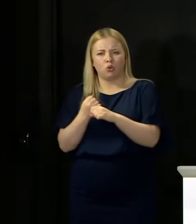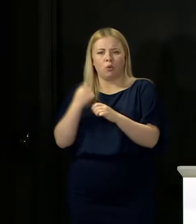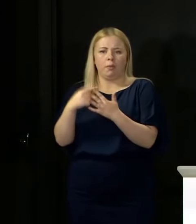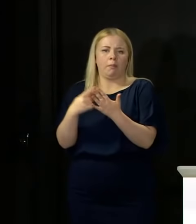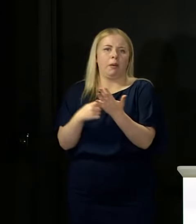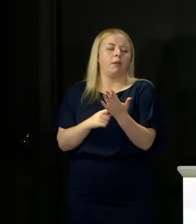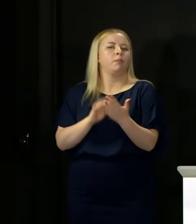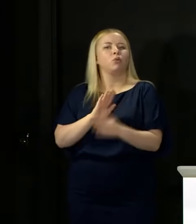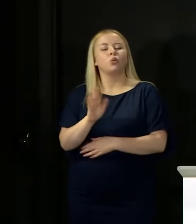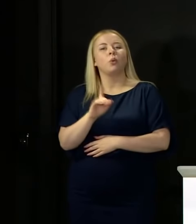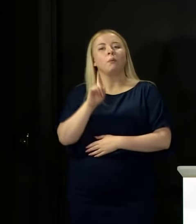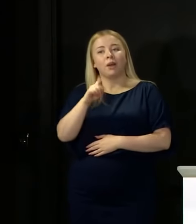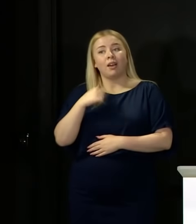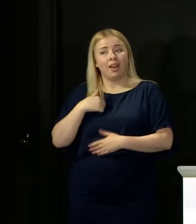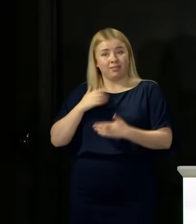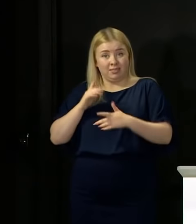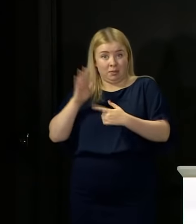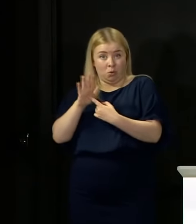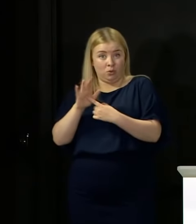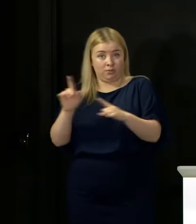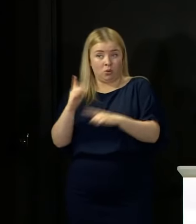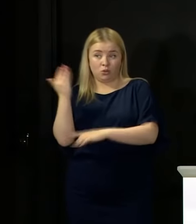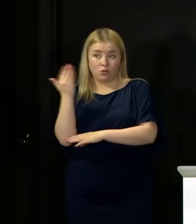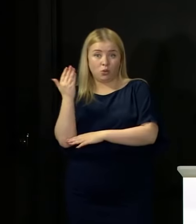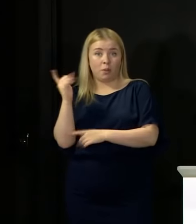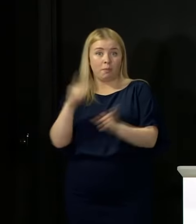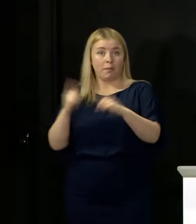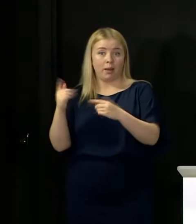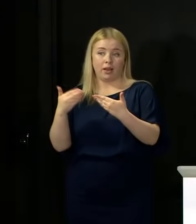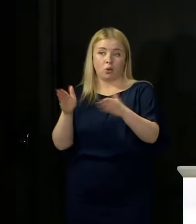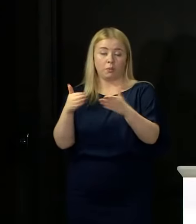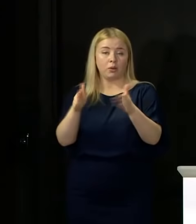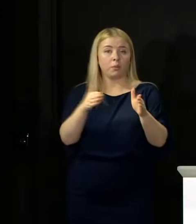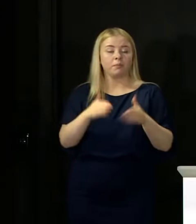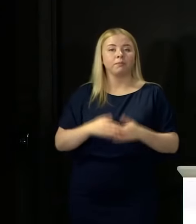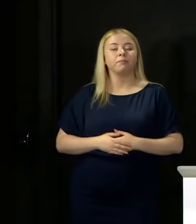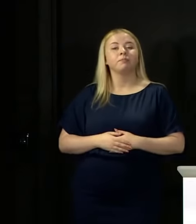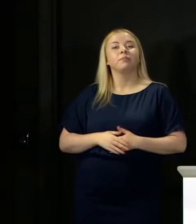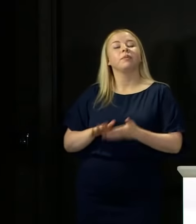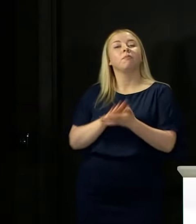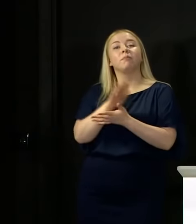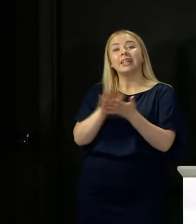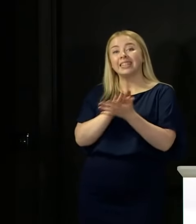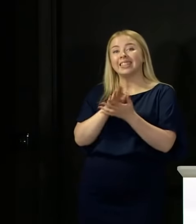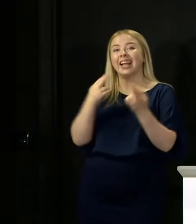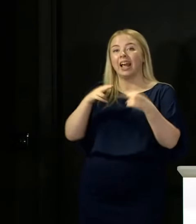So some of this it is possible that if we were to announce restrictions in a particular